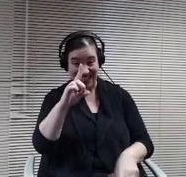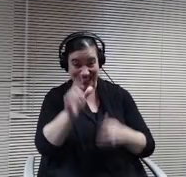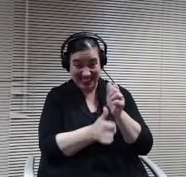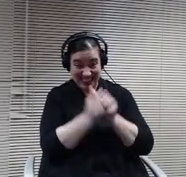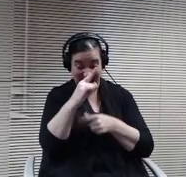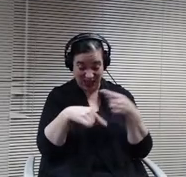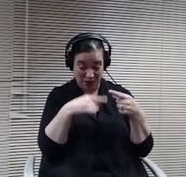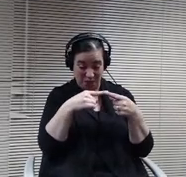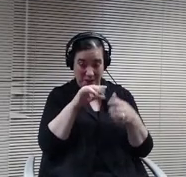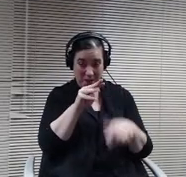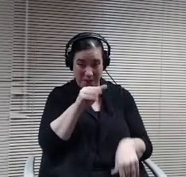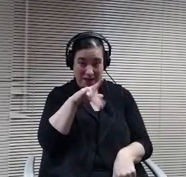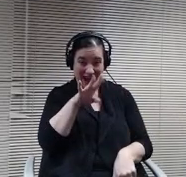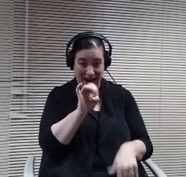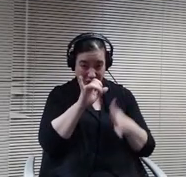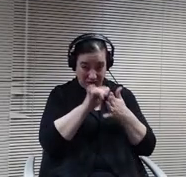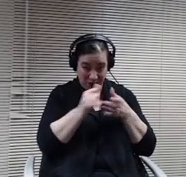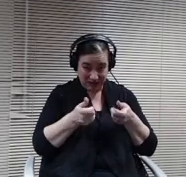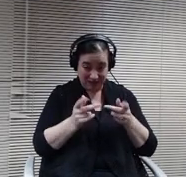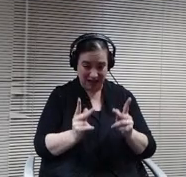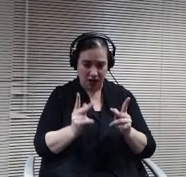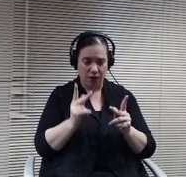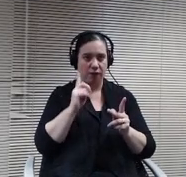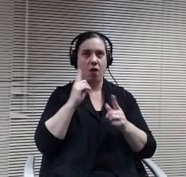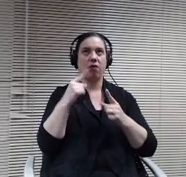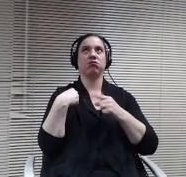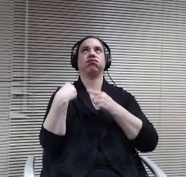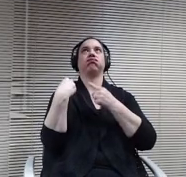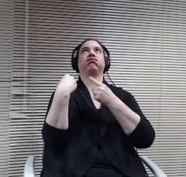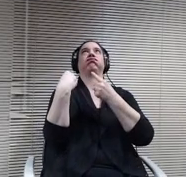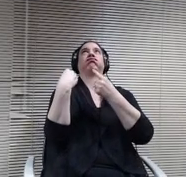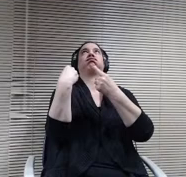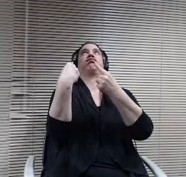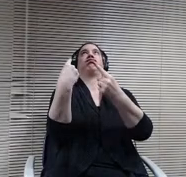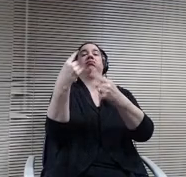Maybe decades over 7 cents a mile, and now the IRS is